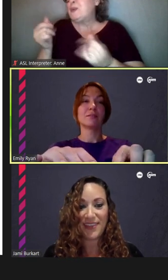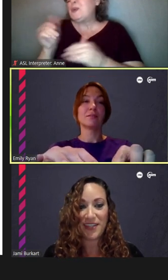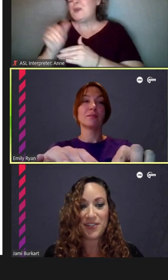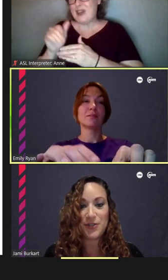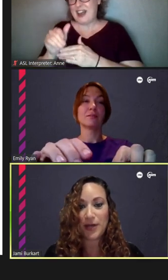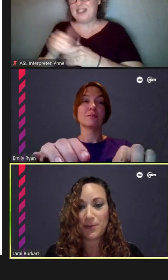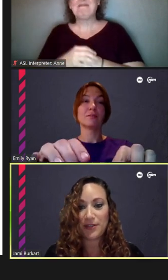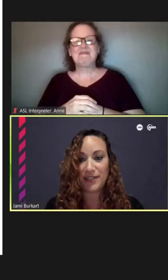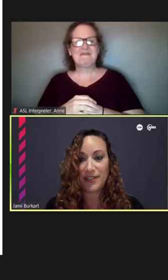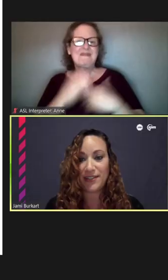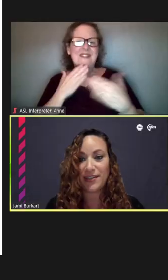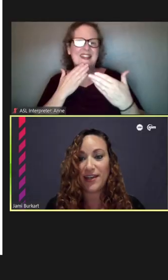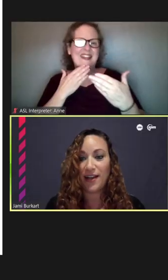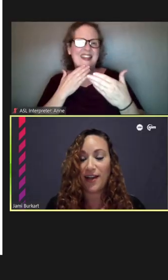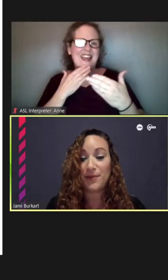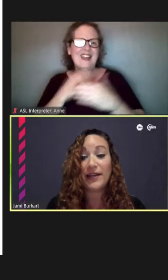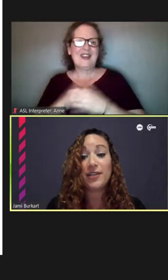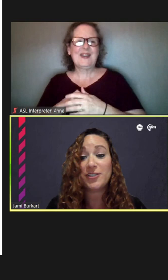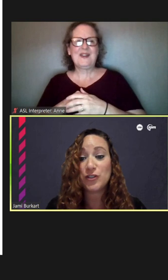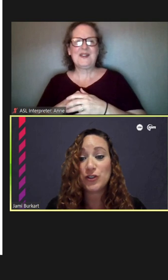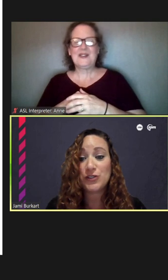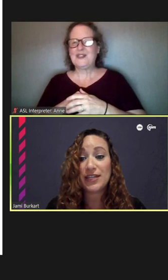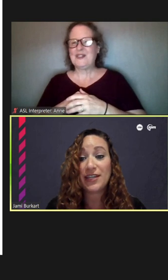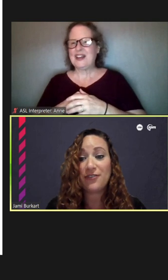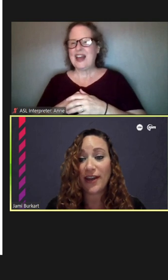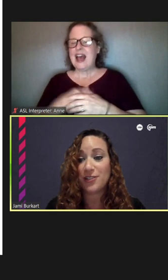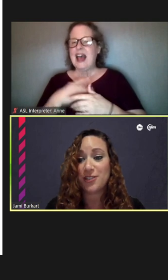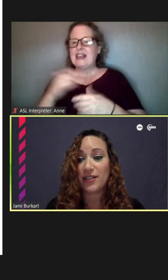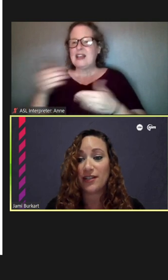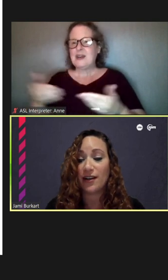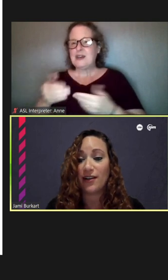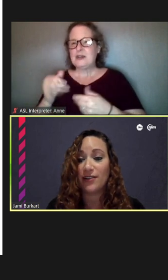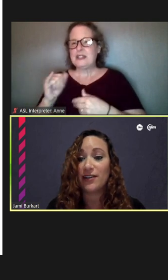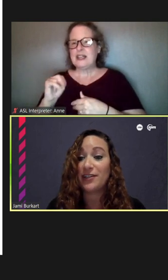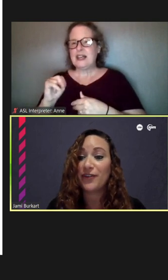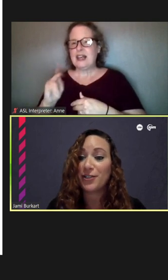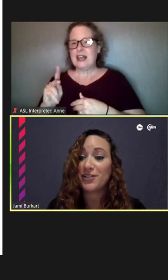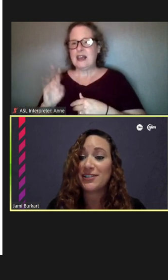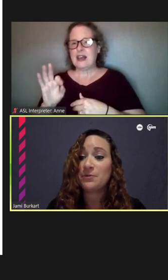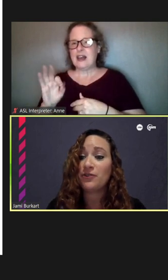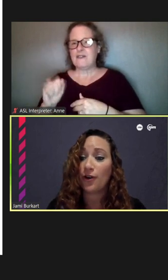Thank you, Emily. I'd like to introduce Ink Factory. Ink Factory is a team of